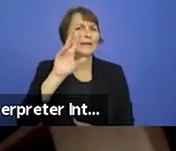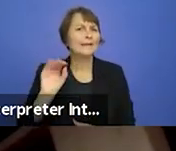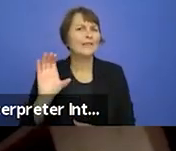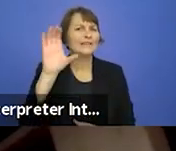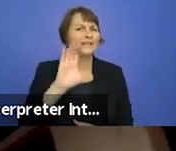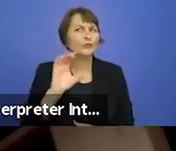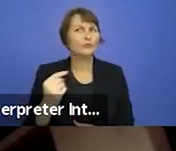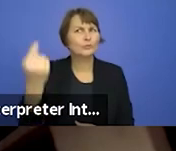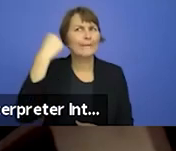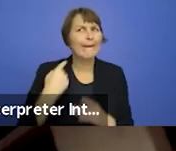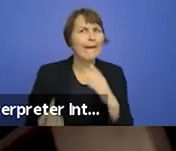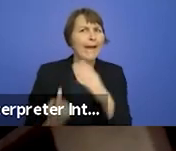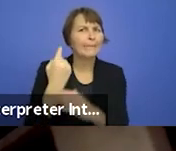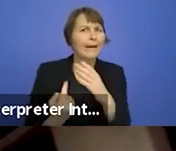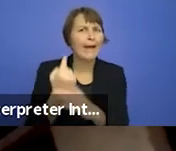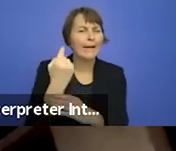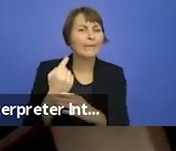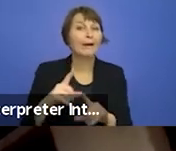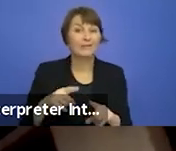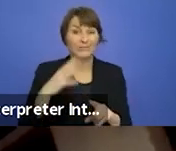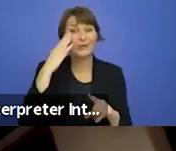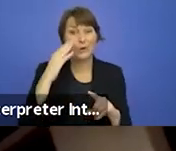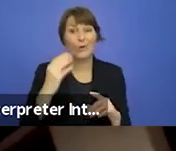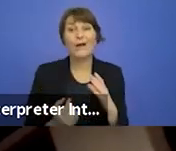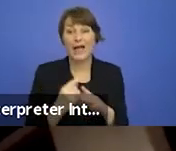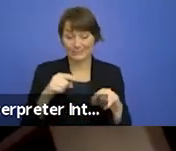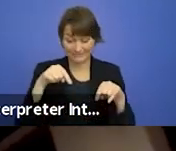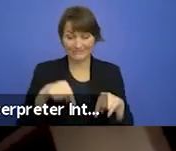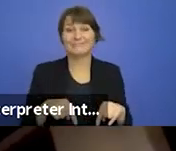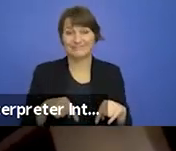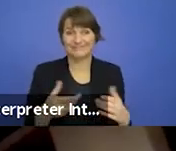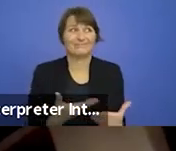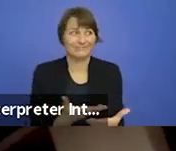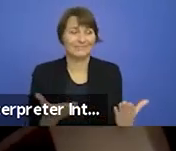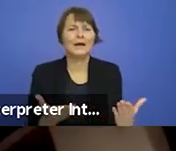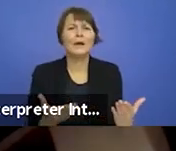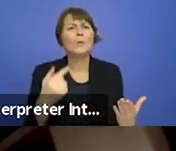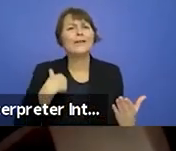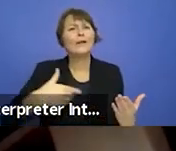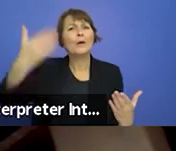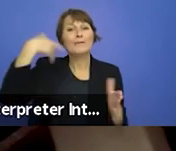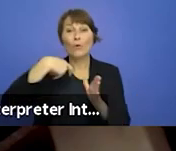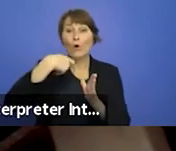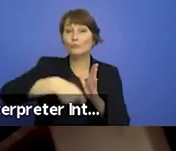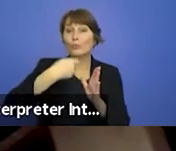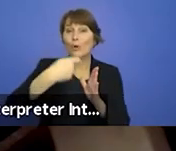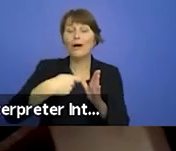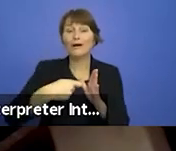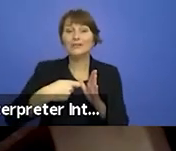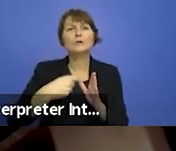We all know what happened next. Turns out the unreliability we thought we'd built into our process was even more unreliable than we ever could have anticipated.